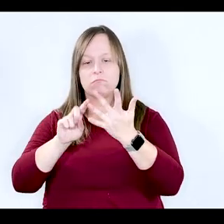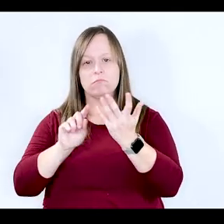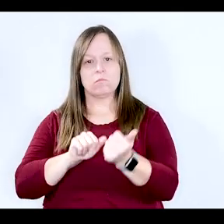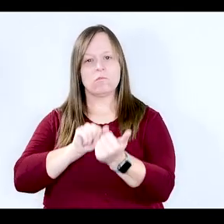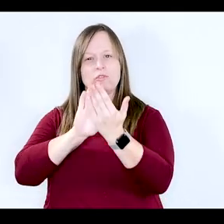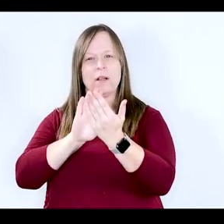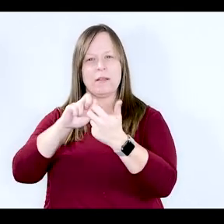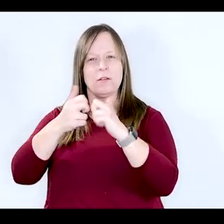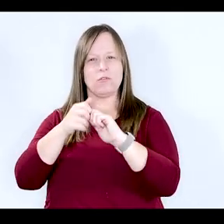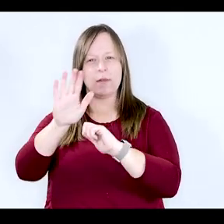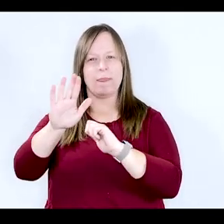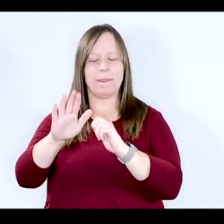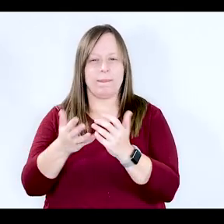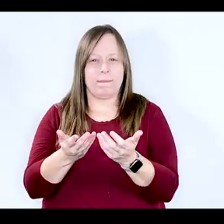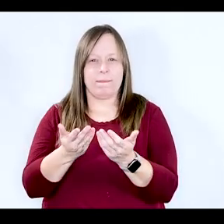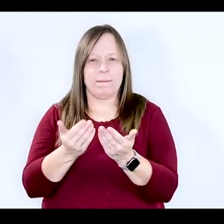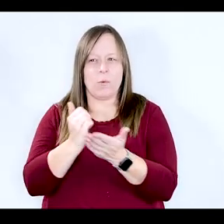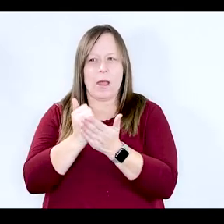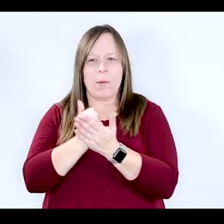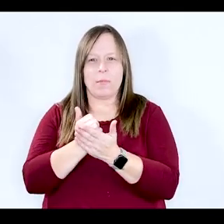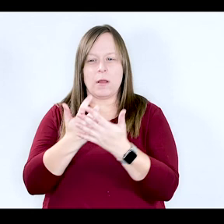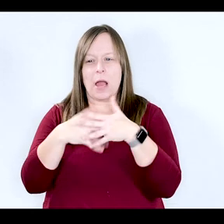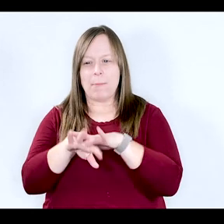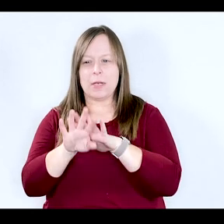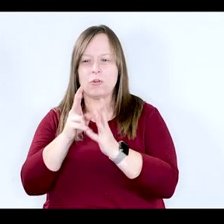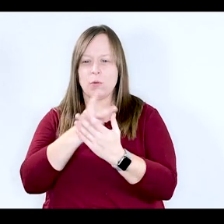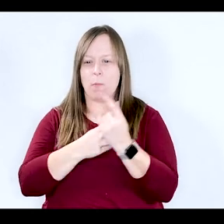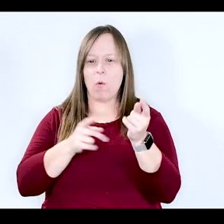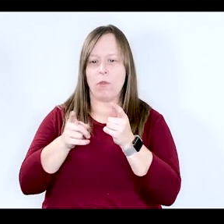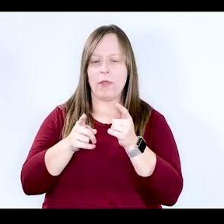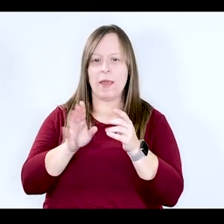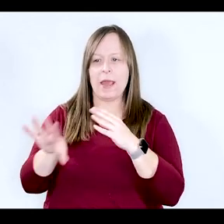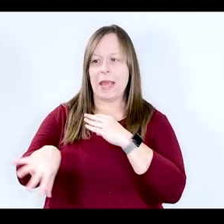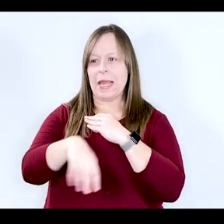directly address their needs. So I think a combination of both increasing these